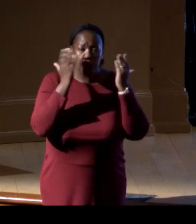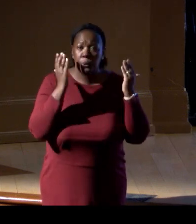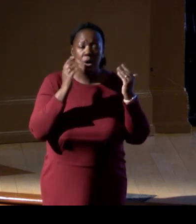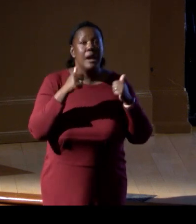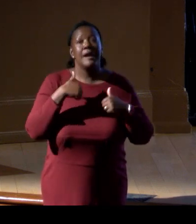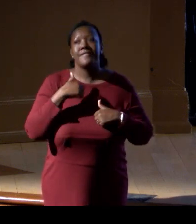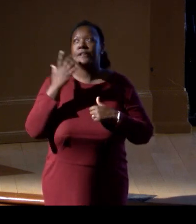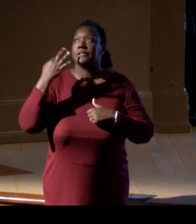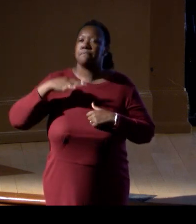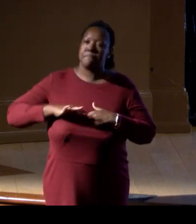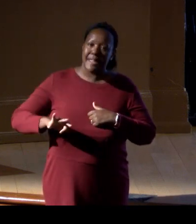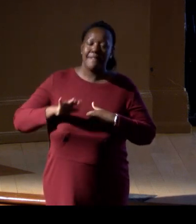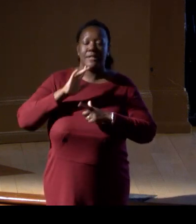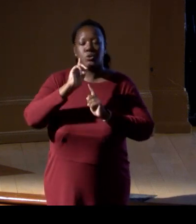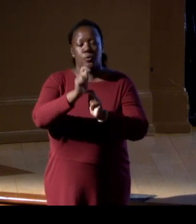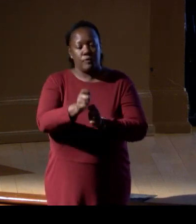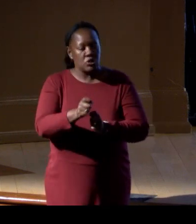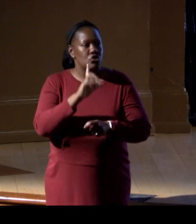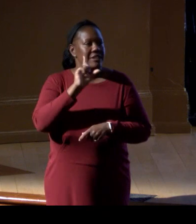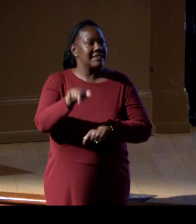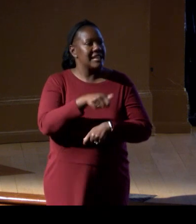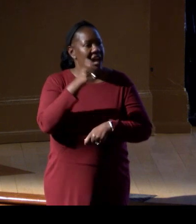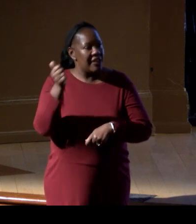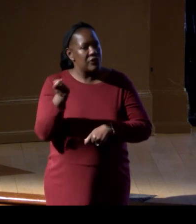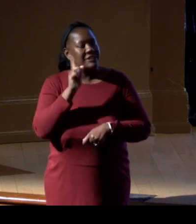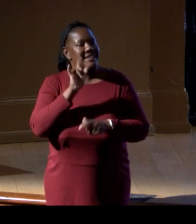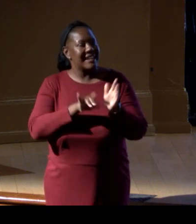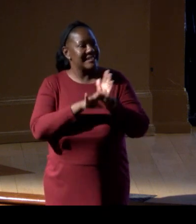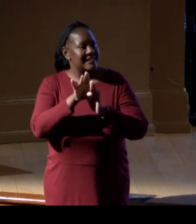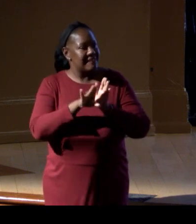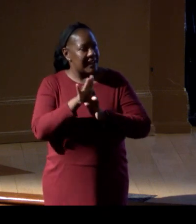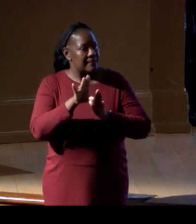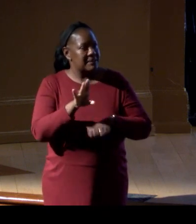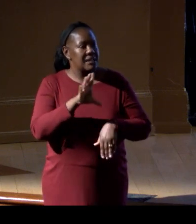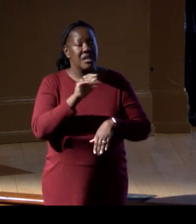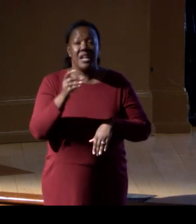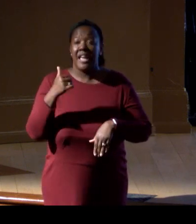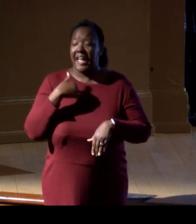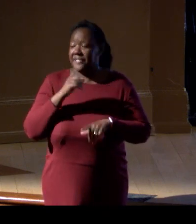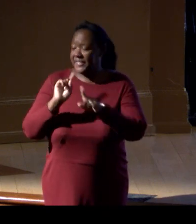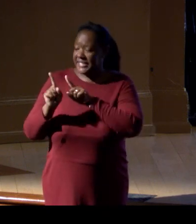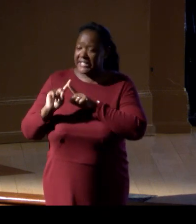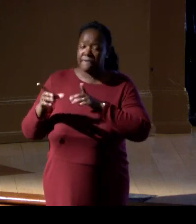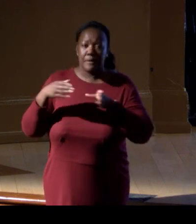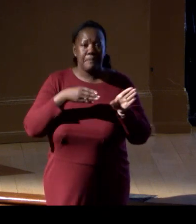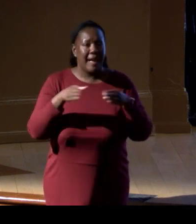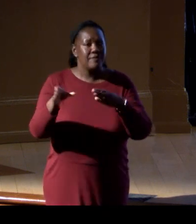and others that can develop over time and the migratory pathways that can evolve.